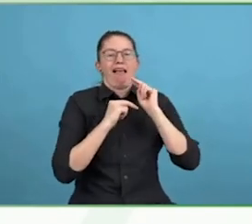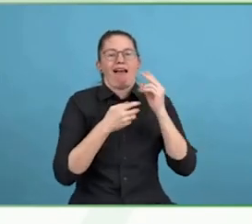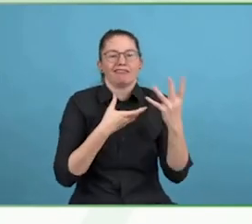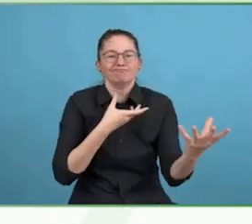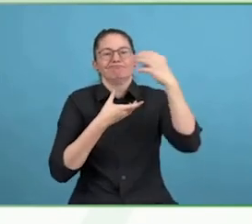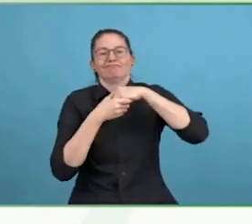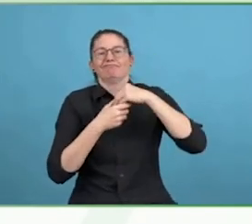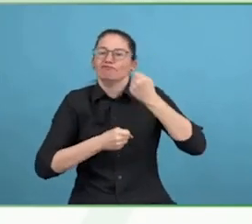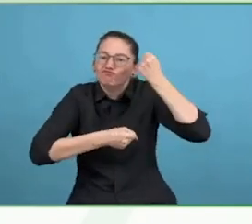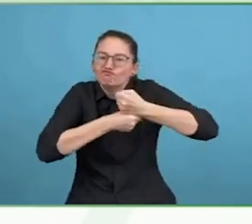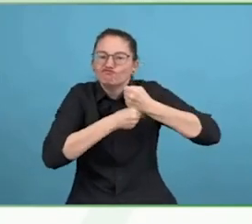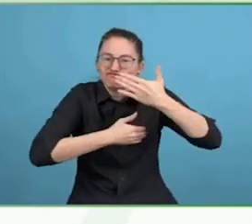It was a battle.